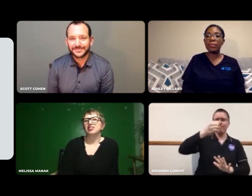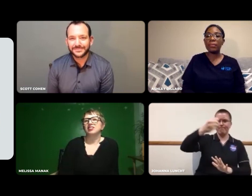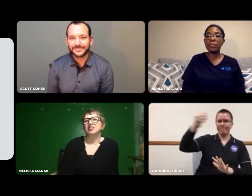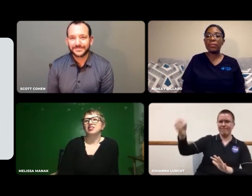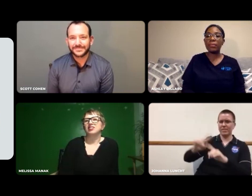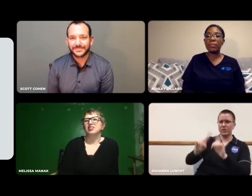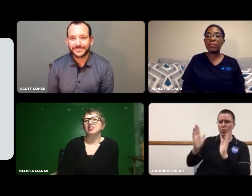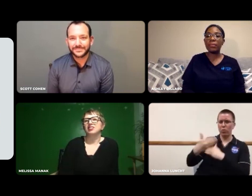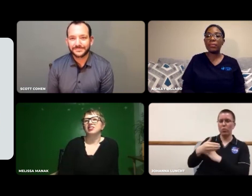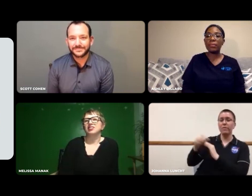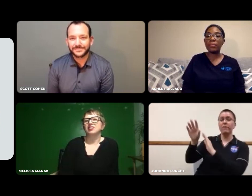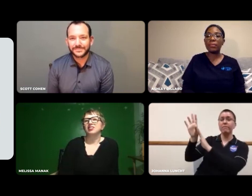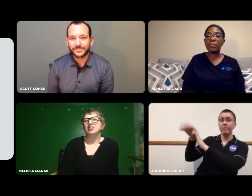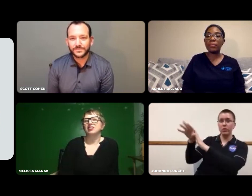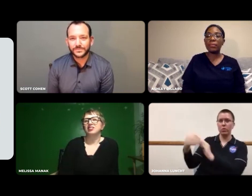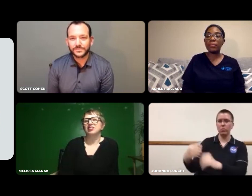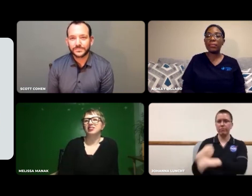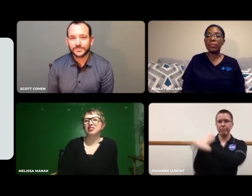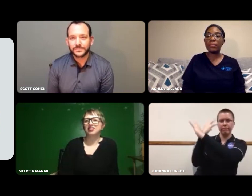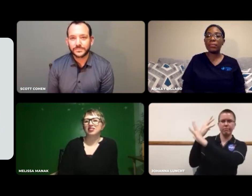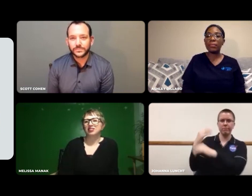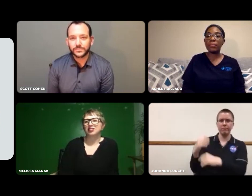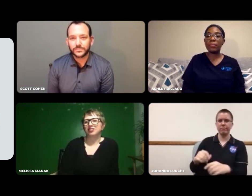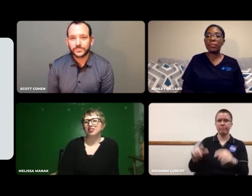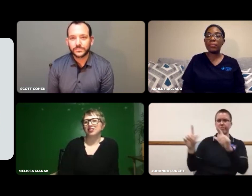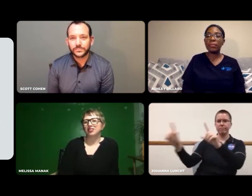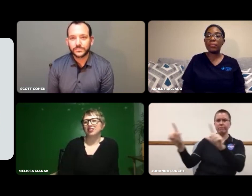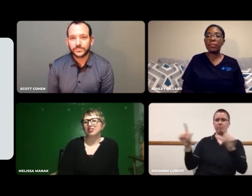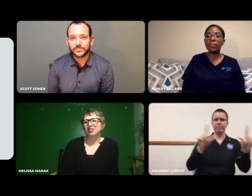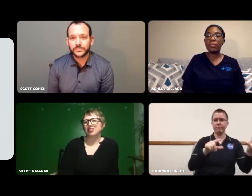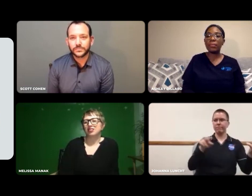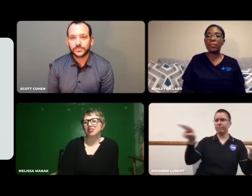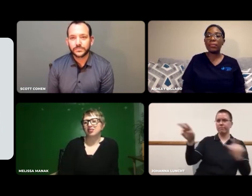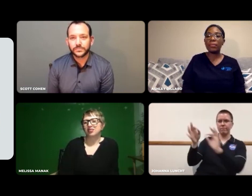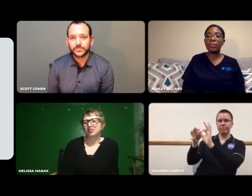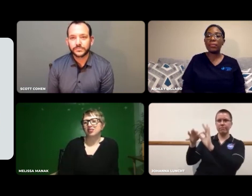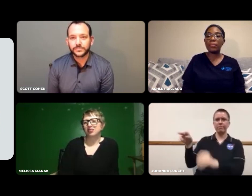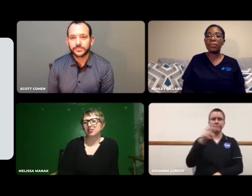So, instead, we were in a separate room, with the control room being projected into it through video. I also had an interpreter on a monitor through a videophone and